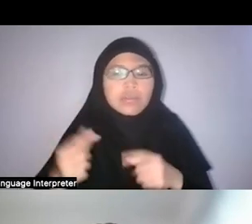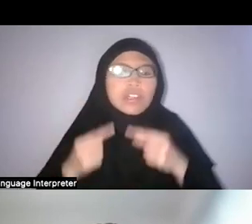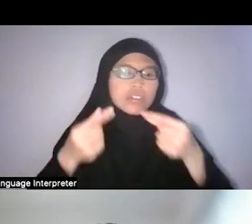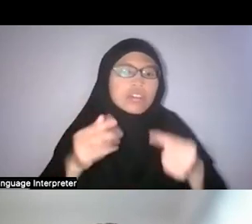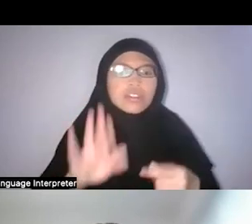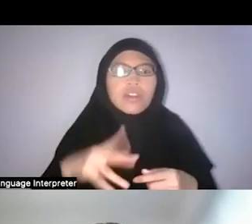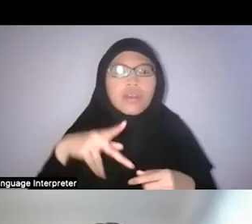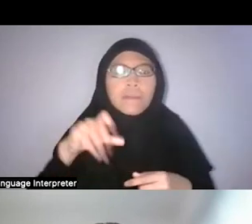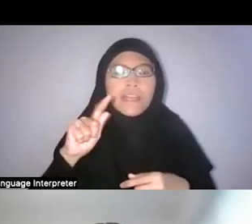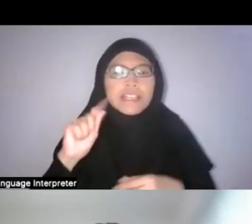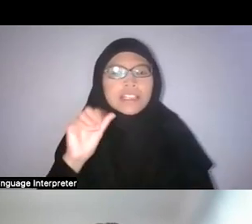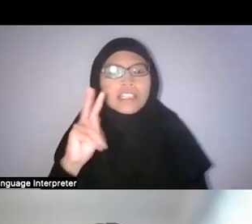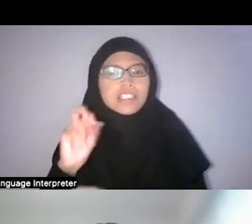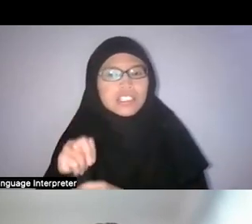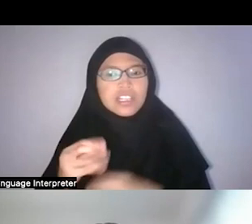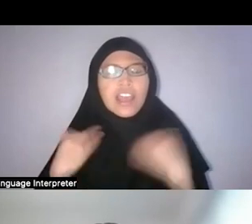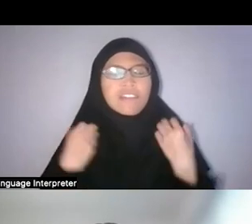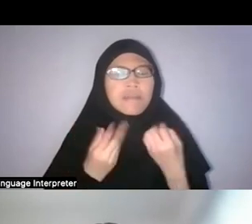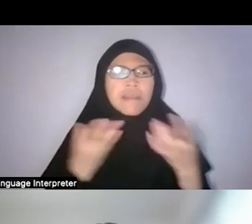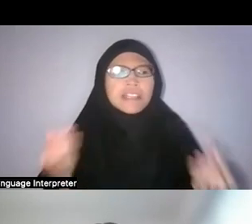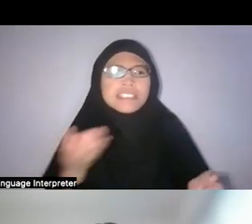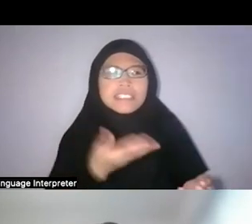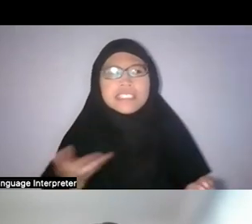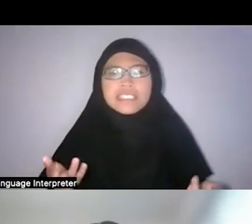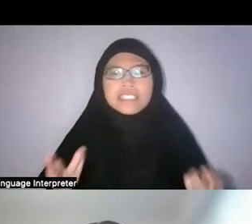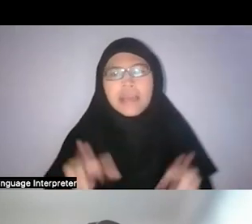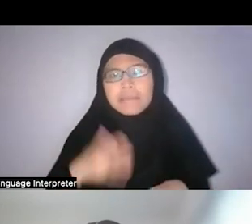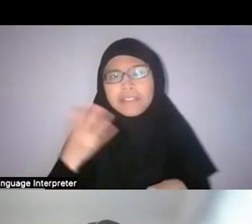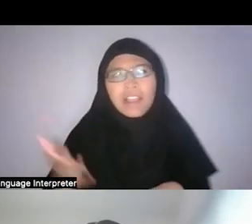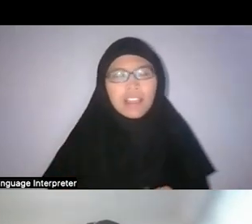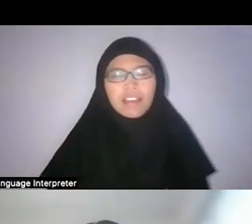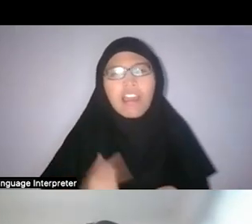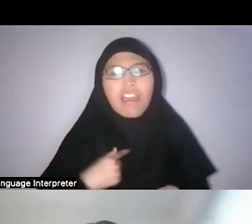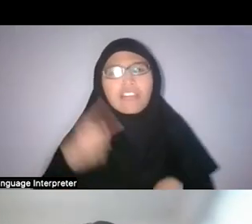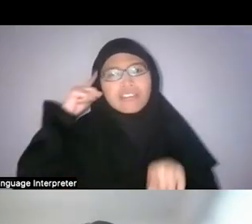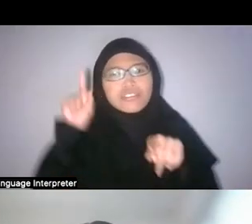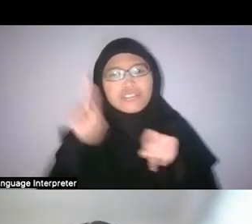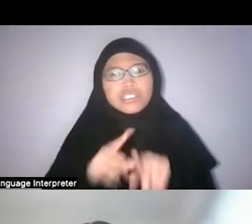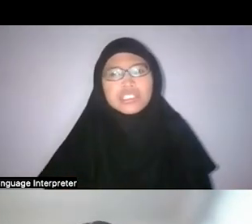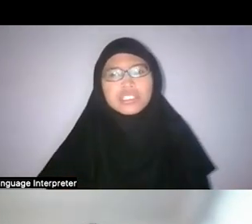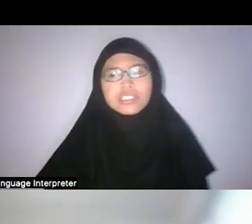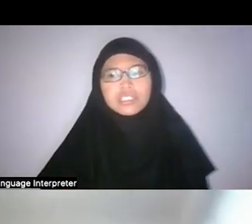There’s a lot going on there, I agree. Zining: Yeah. Faris: Yeah. Please, you have thoughts.